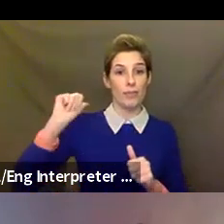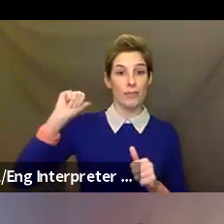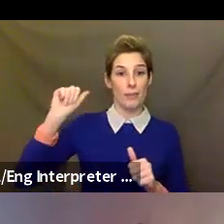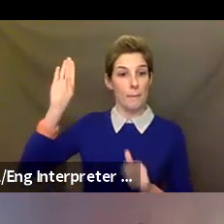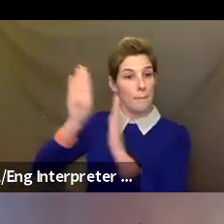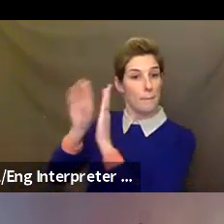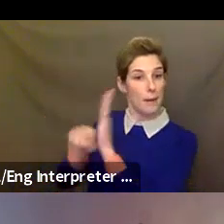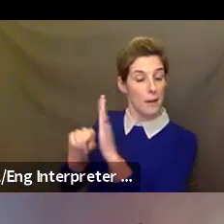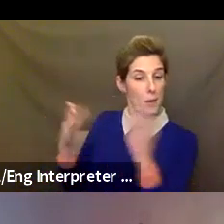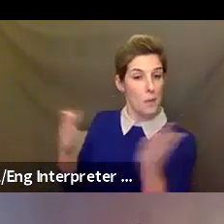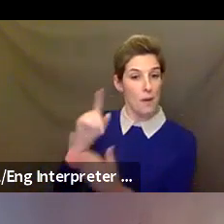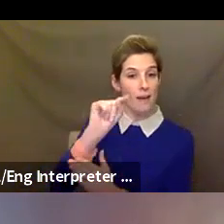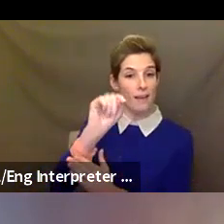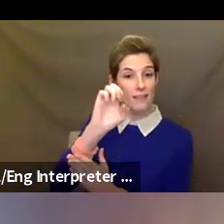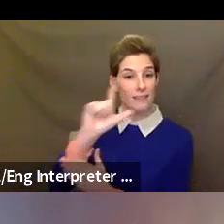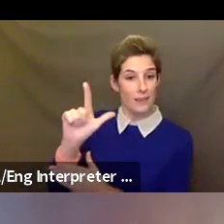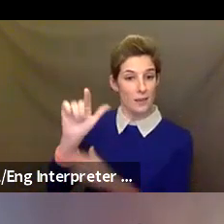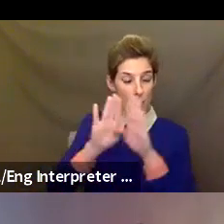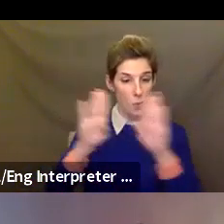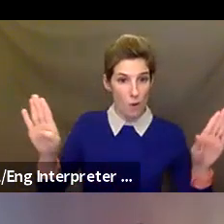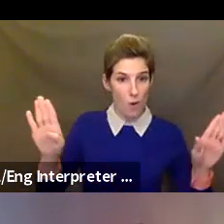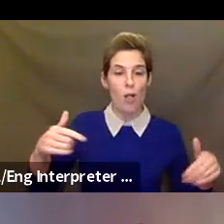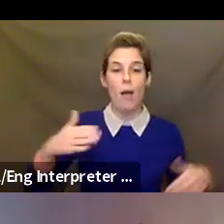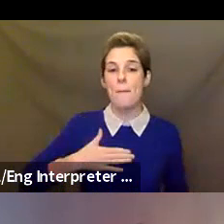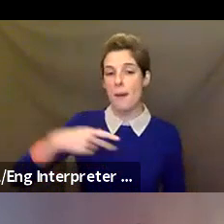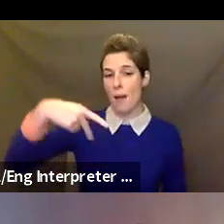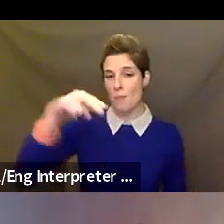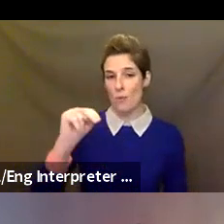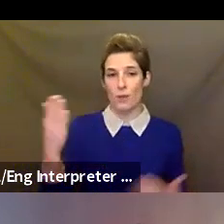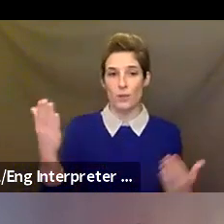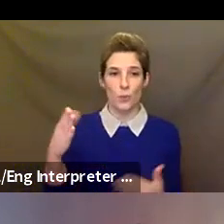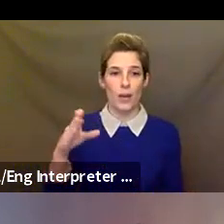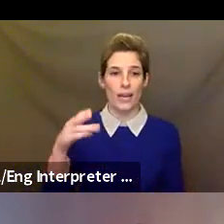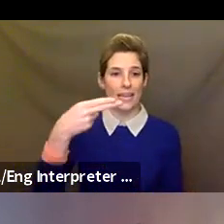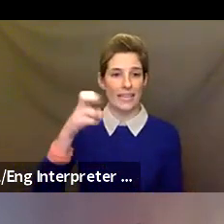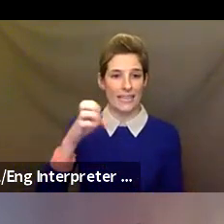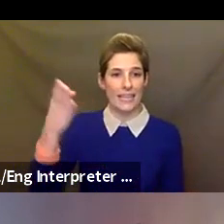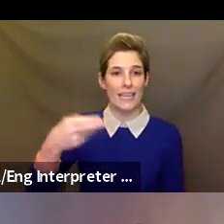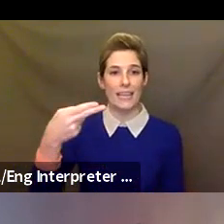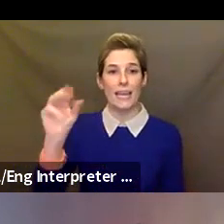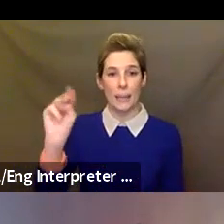thank you for being here. Again, just a quick reminder, please remain on mute when you're not speaking. We are recording this